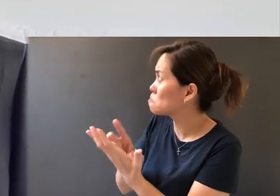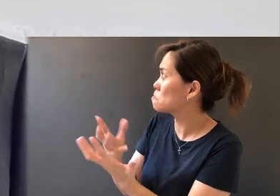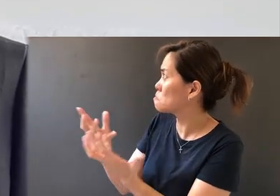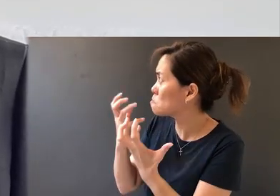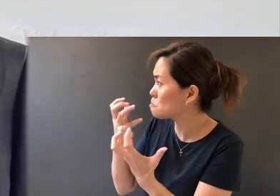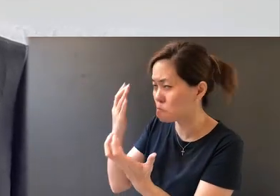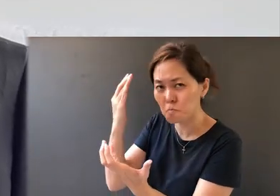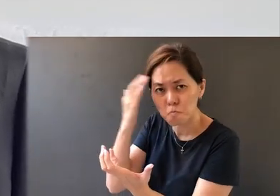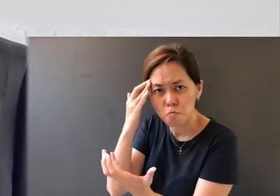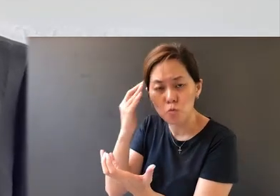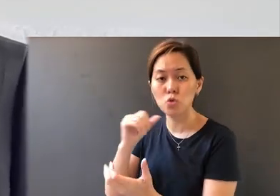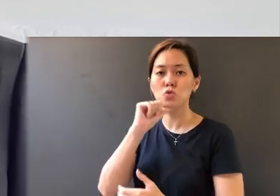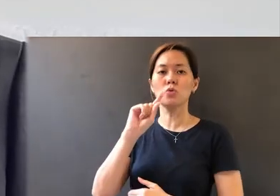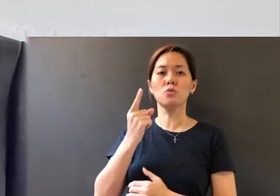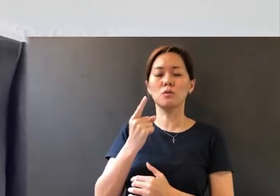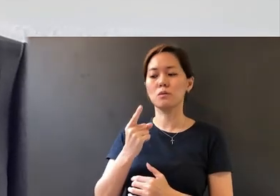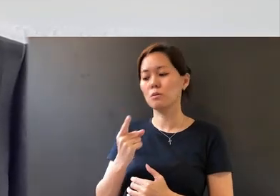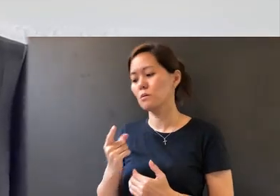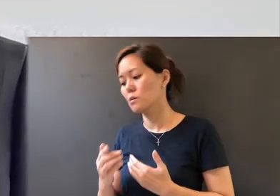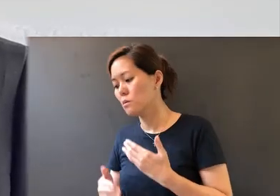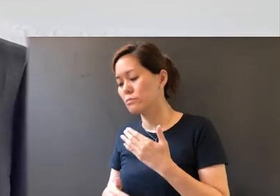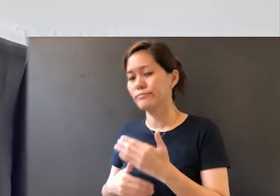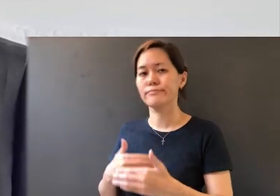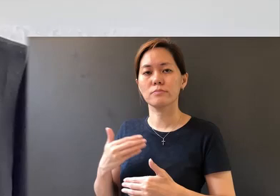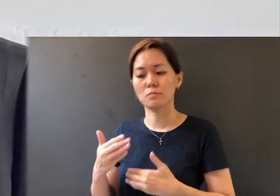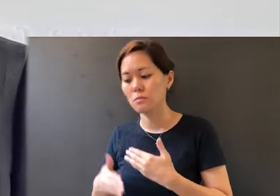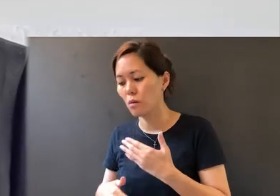and not just merely go through the motion of Bible